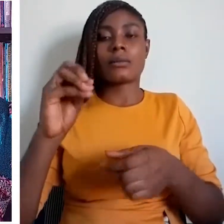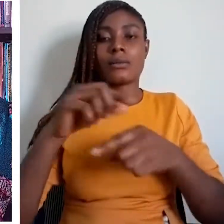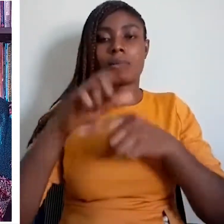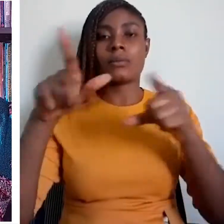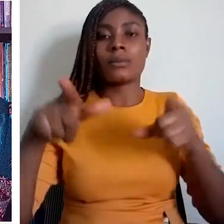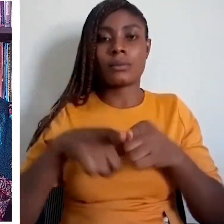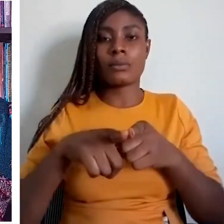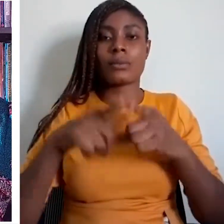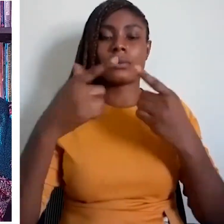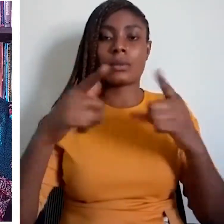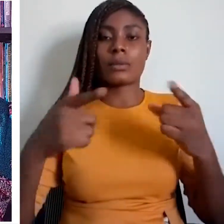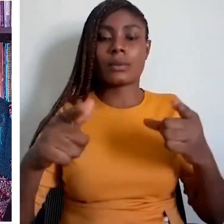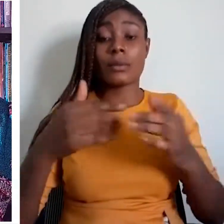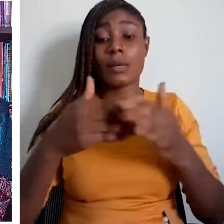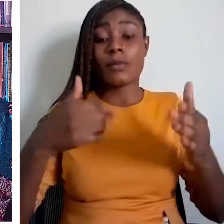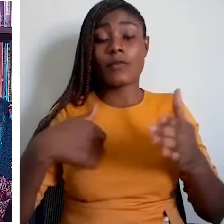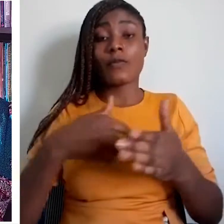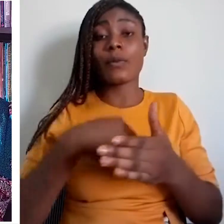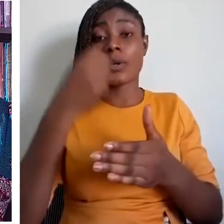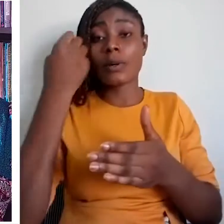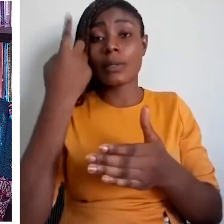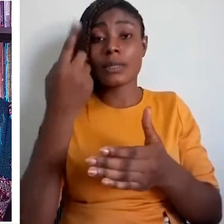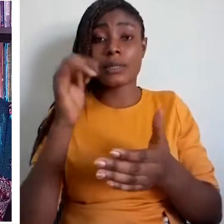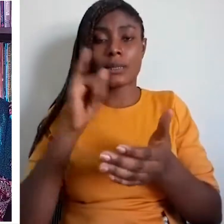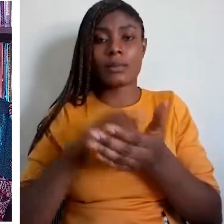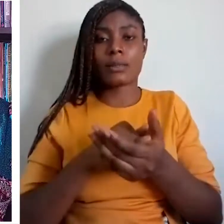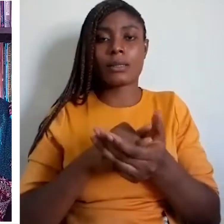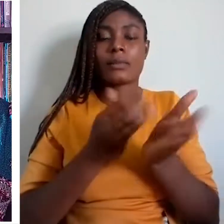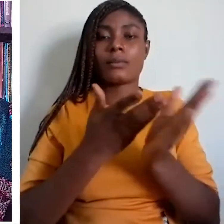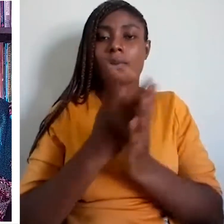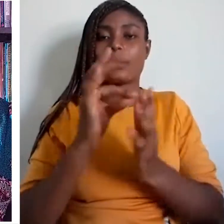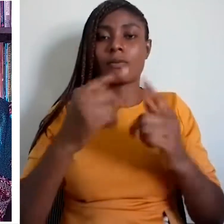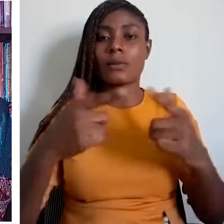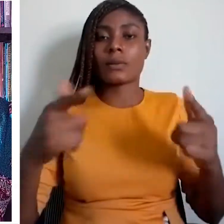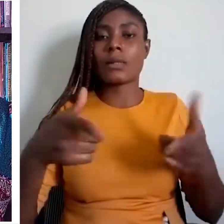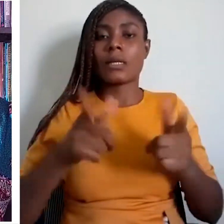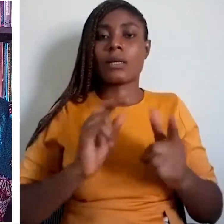Most official languages in Africa are colonial languages.